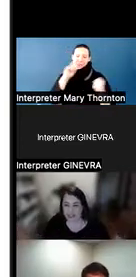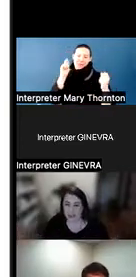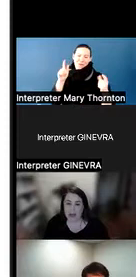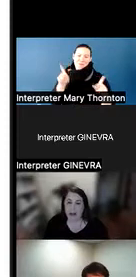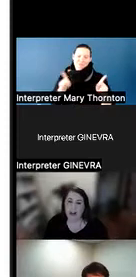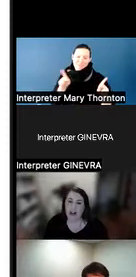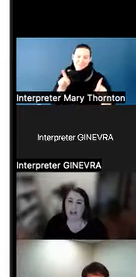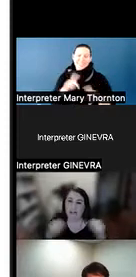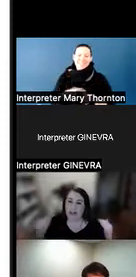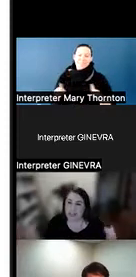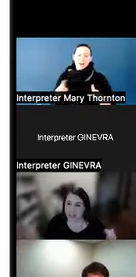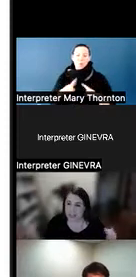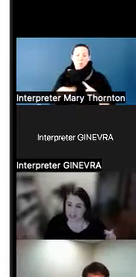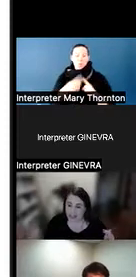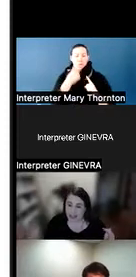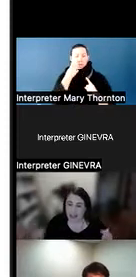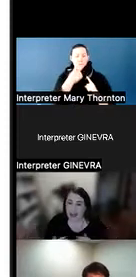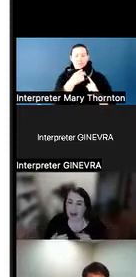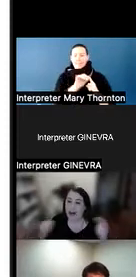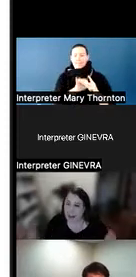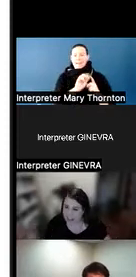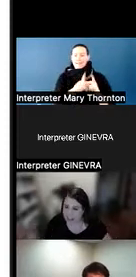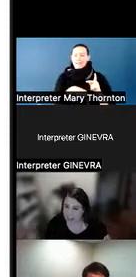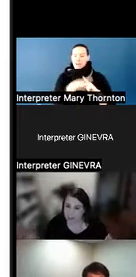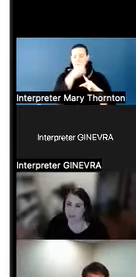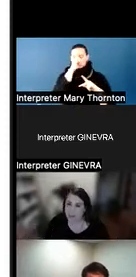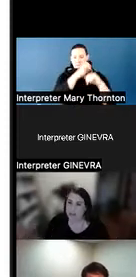we are not making automatic assumptions based off